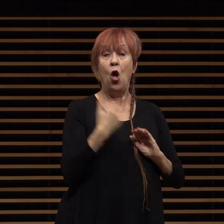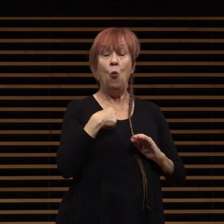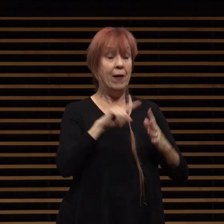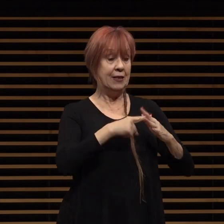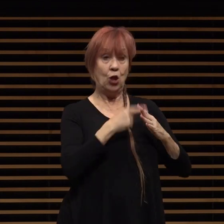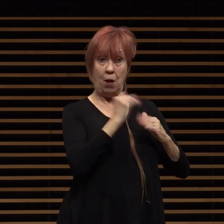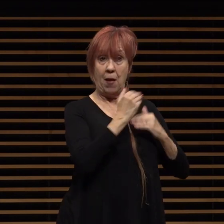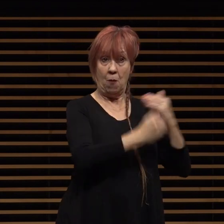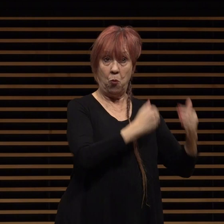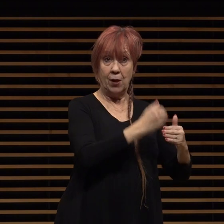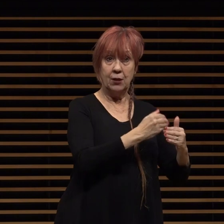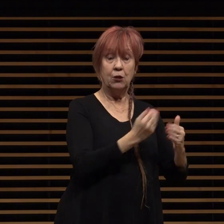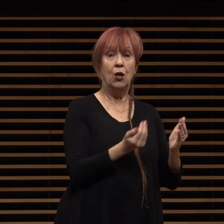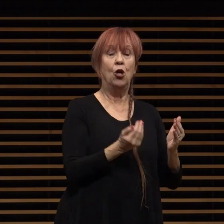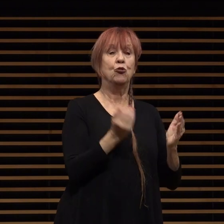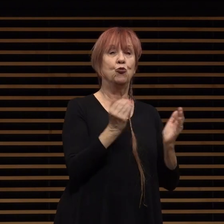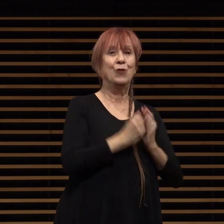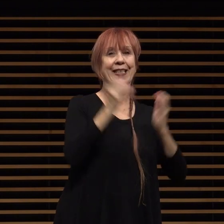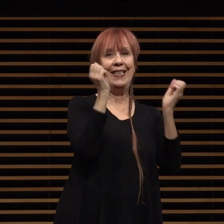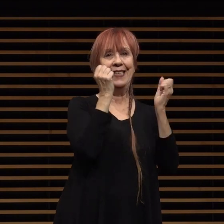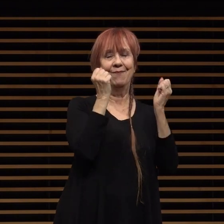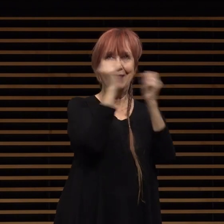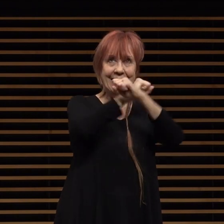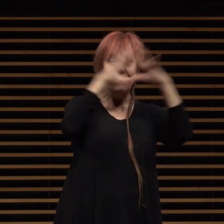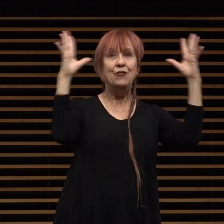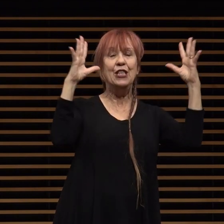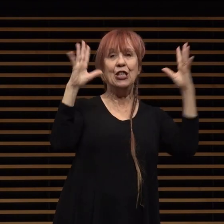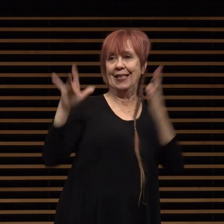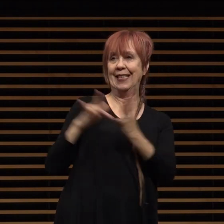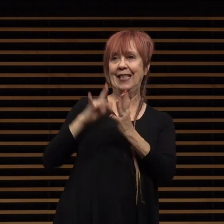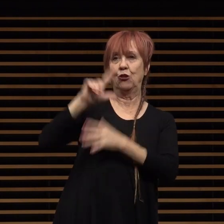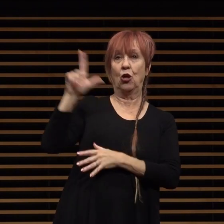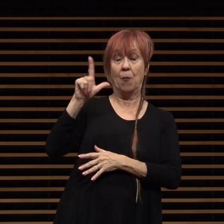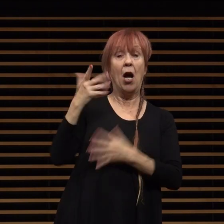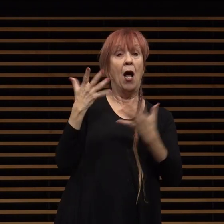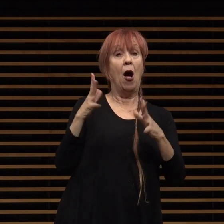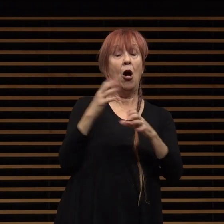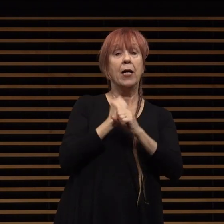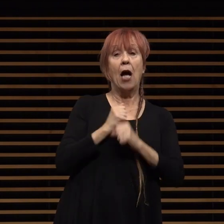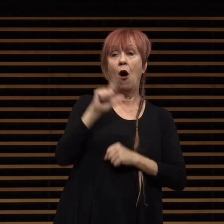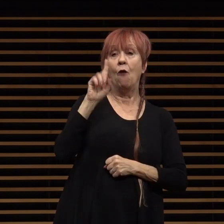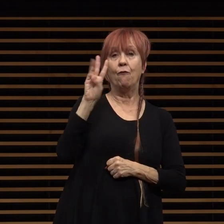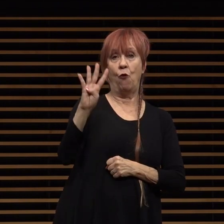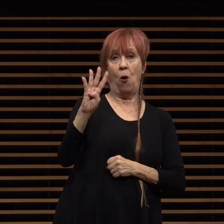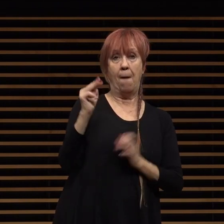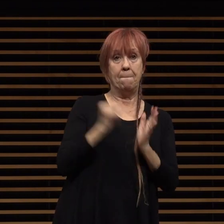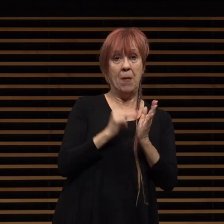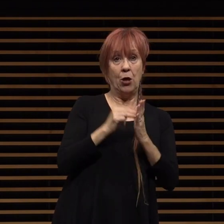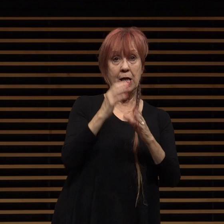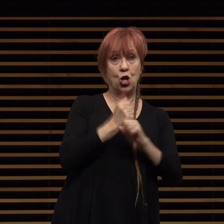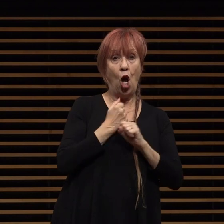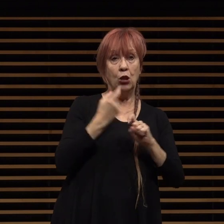re-envision the central library and have received four million dollars from the